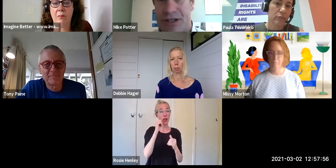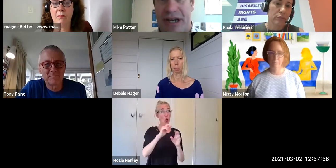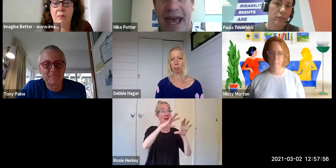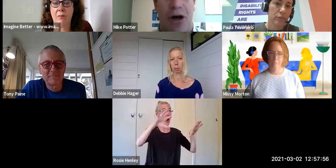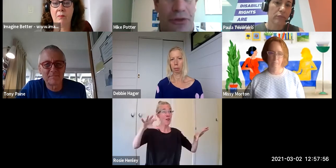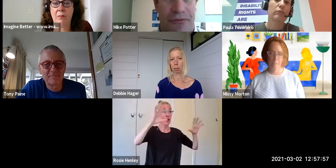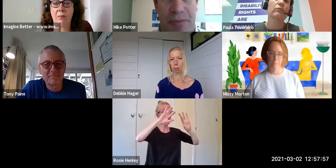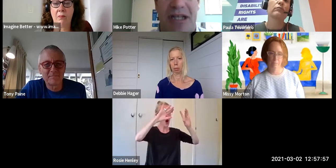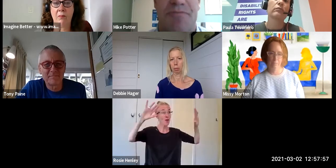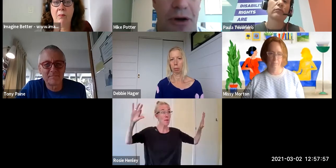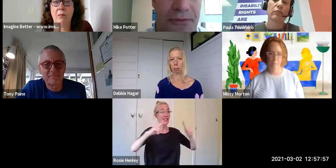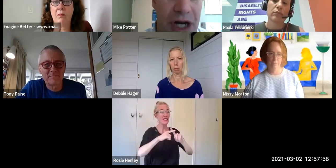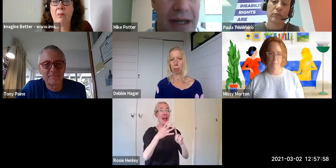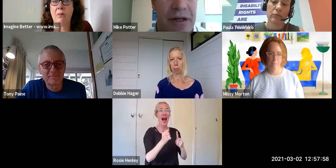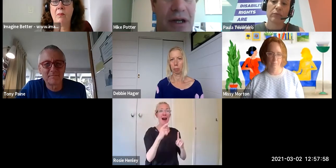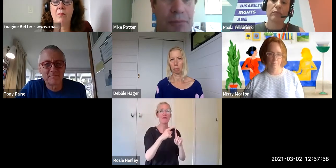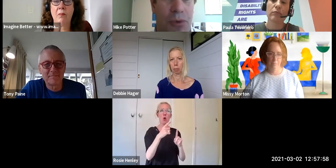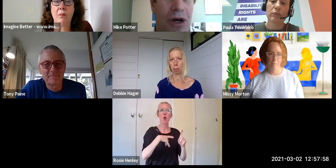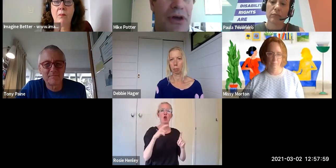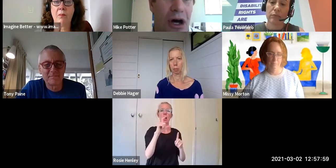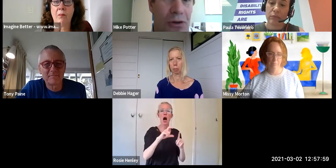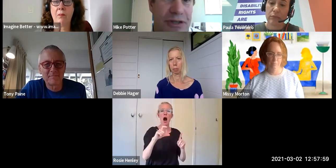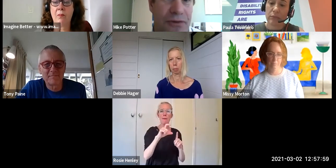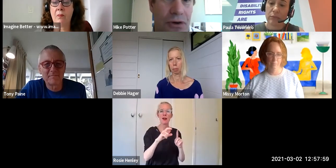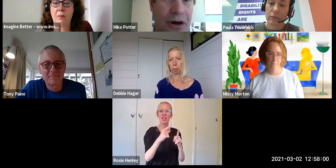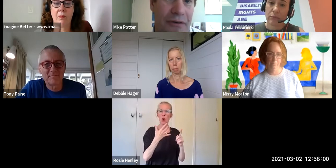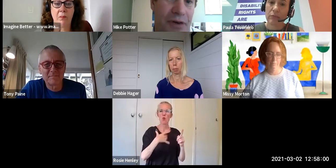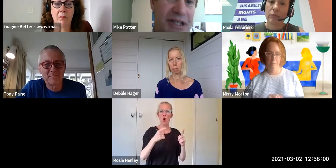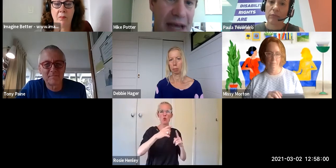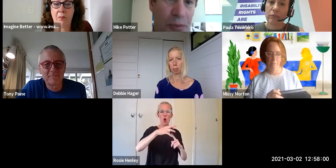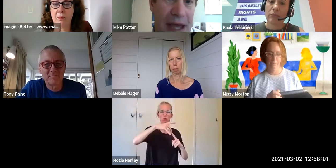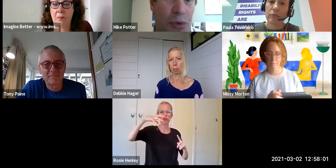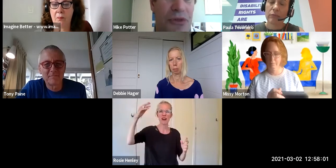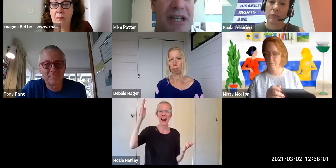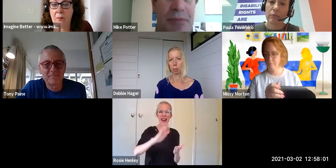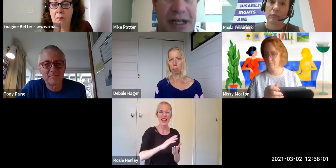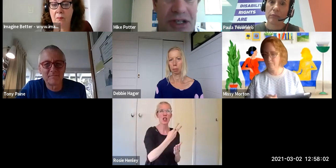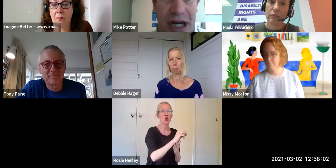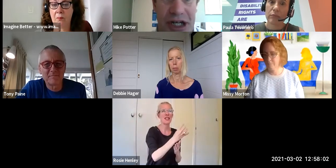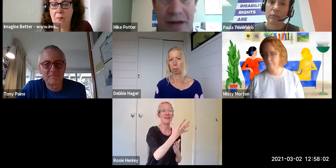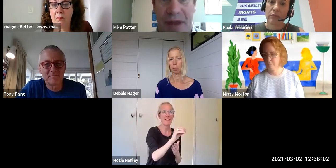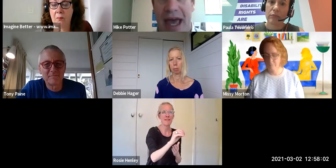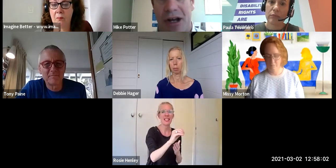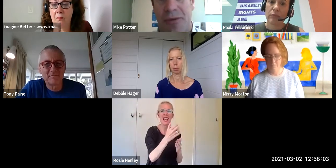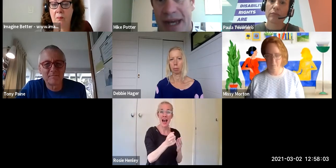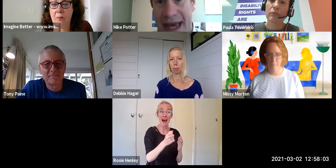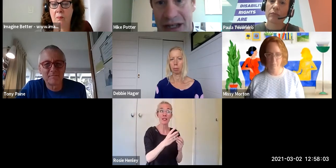goals in health for being smokefree but where are the goals for disabled people with a disability strategy?